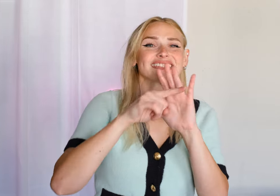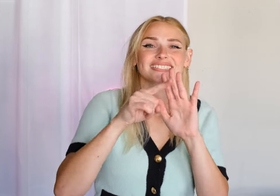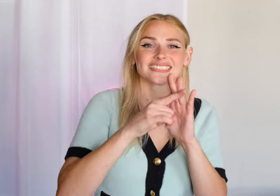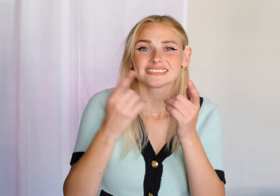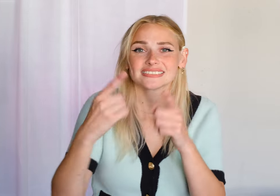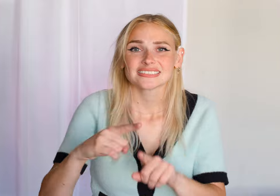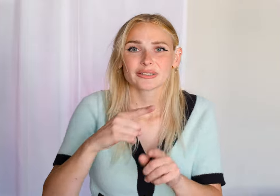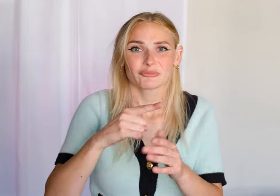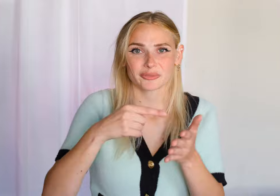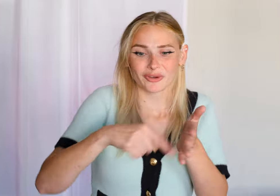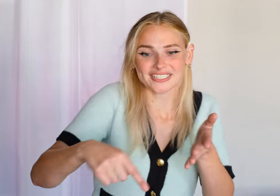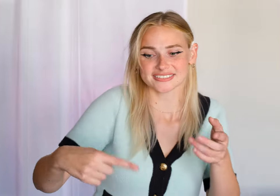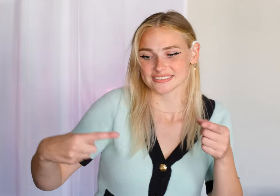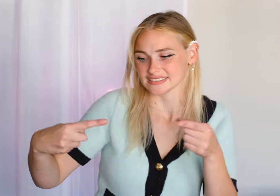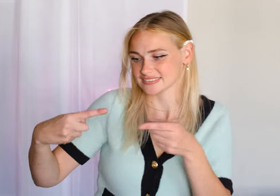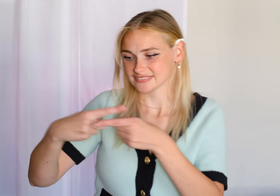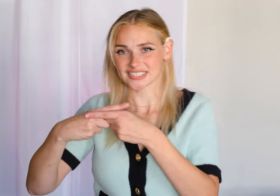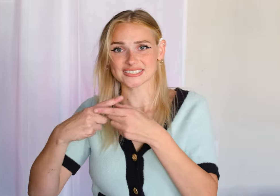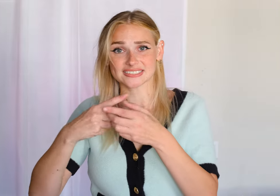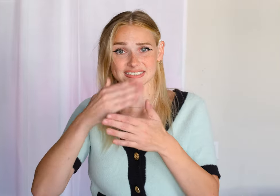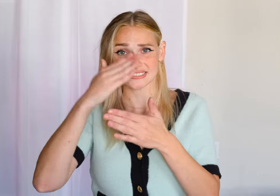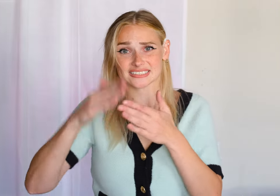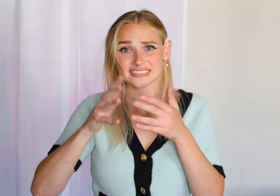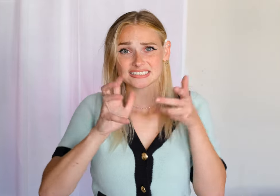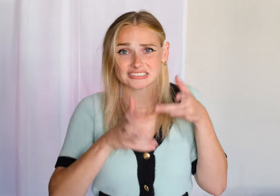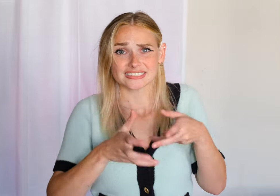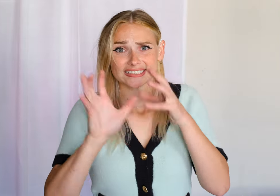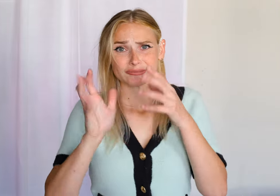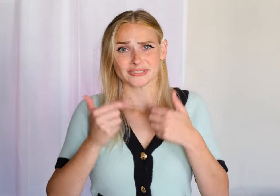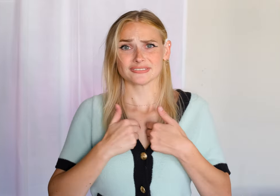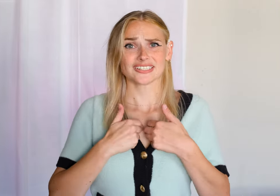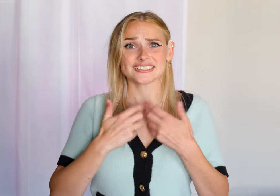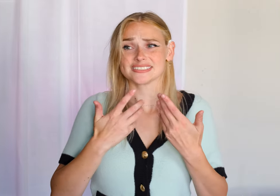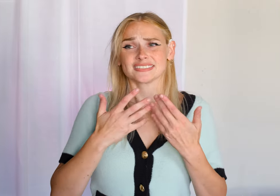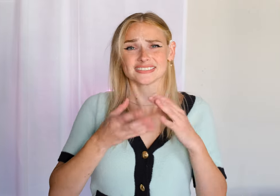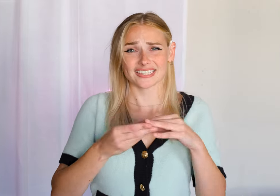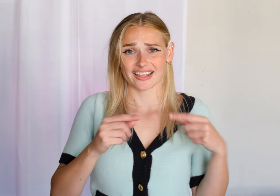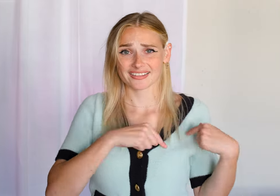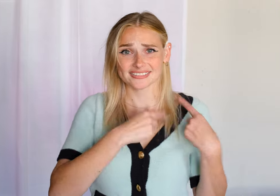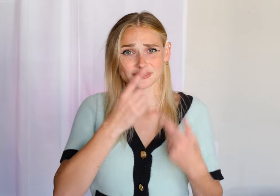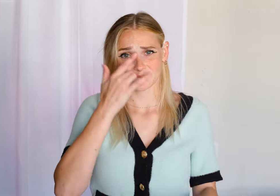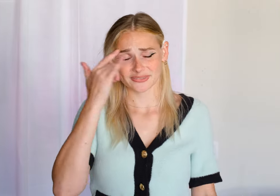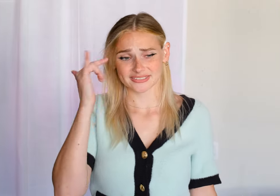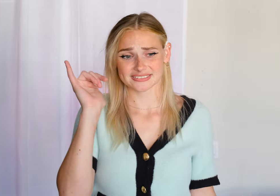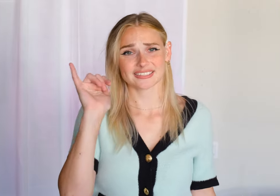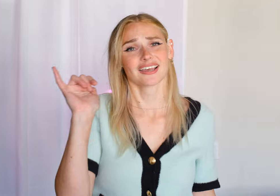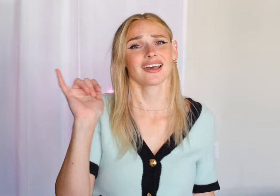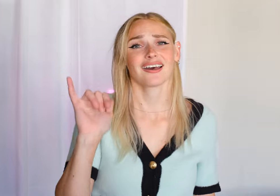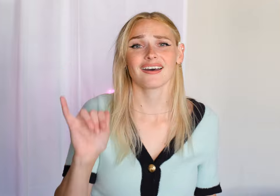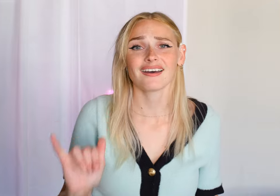🎶they come with prices and vices, I end up in crisis 🎶 🎶 Tale as old as time🎶